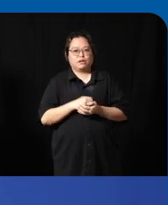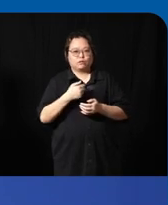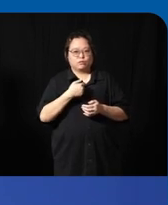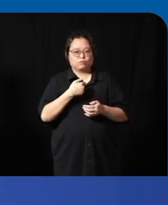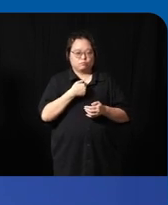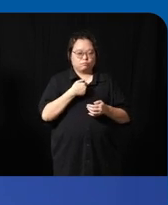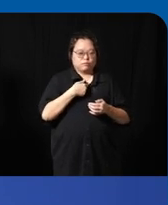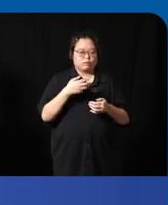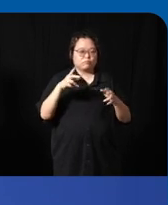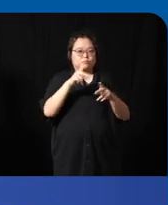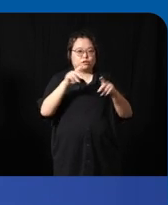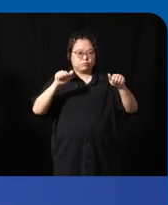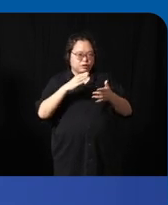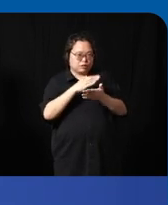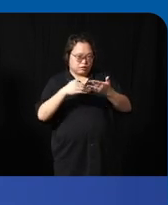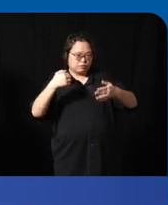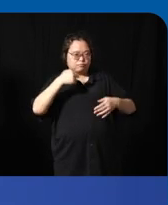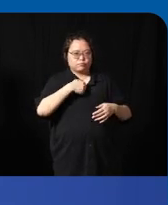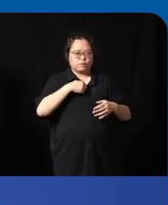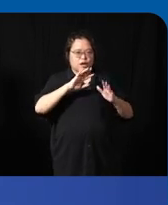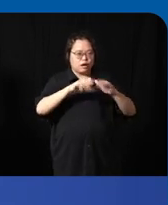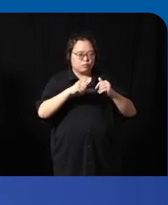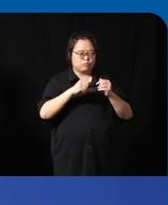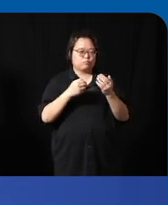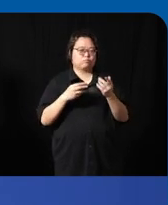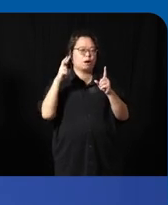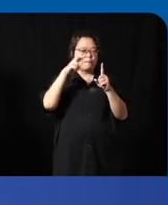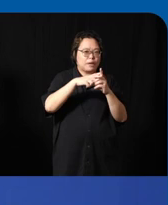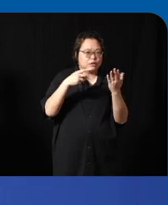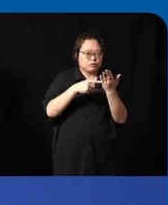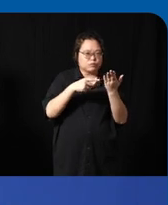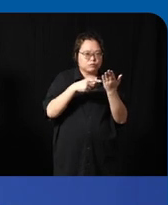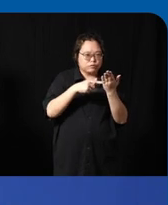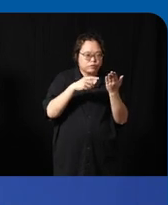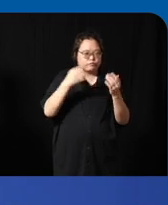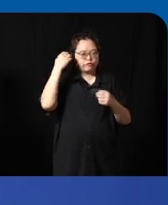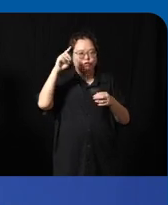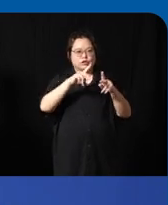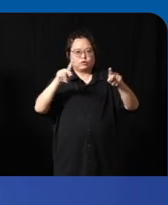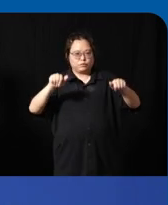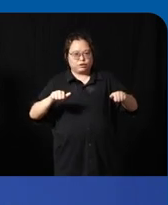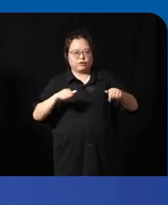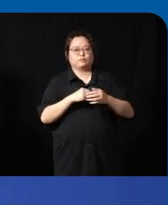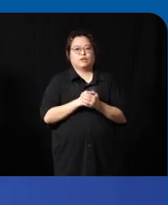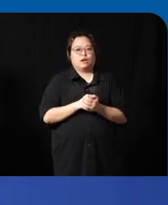how do we apply technology for the community so the work that engineering good uh Kai in smart BFA